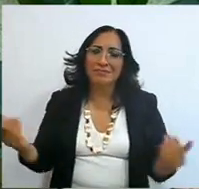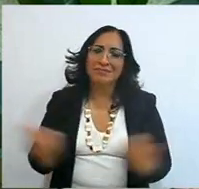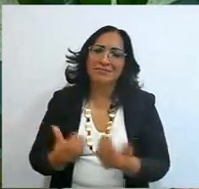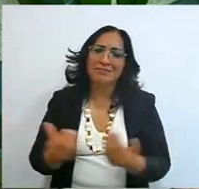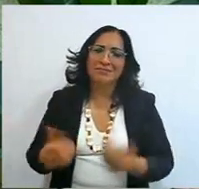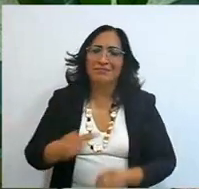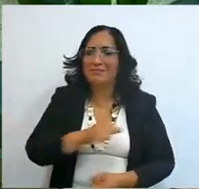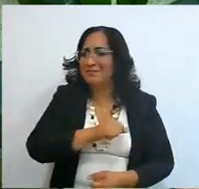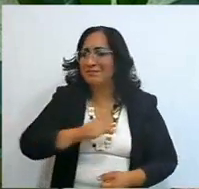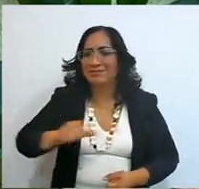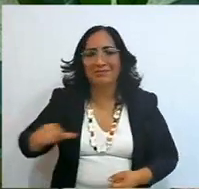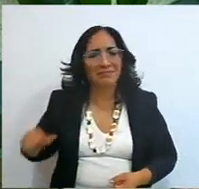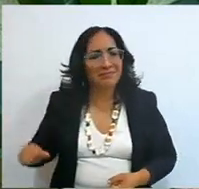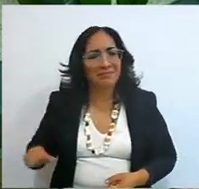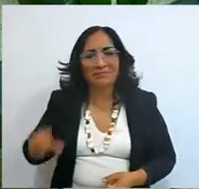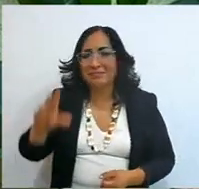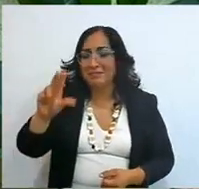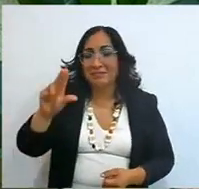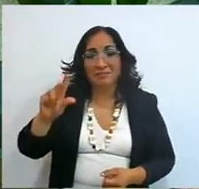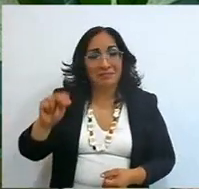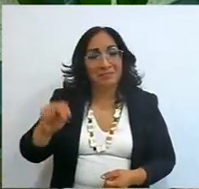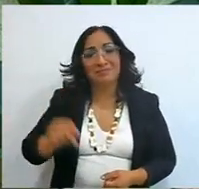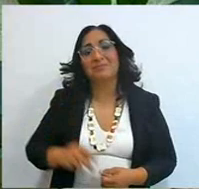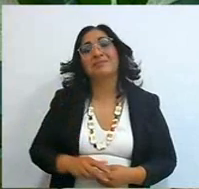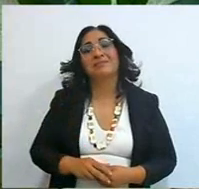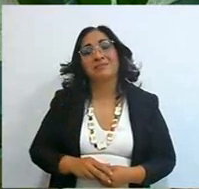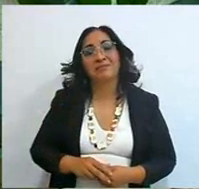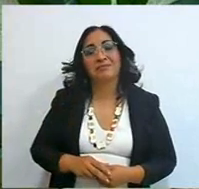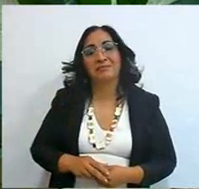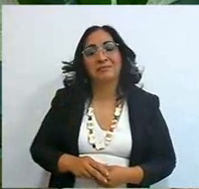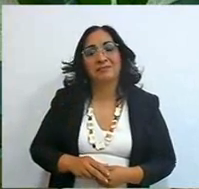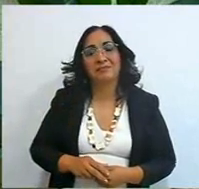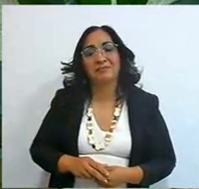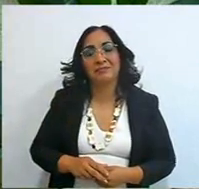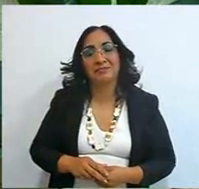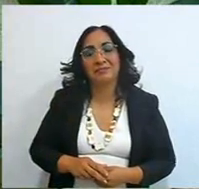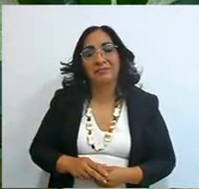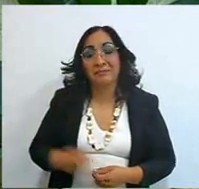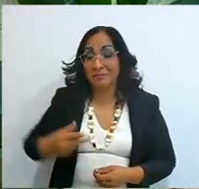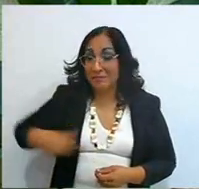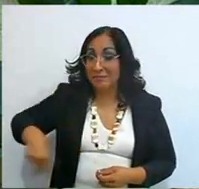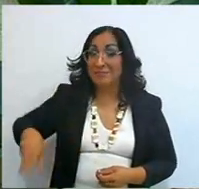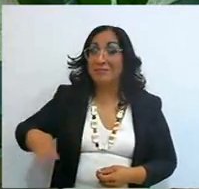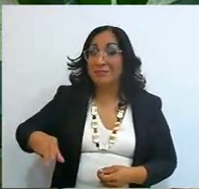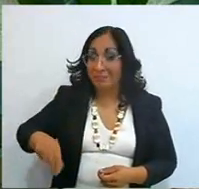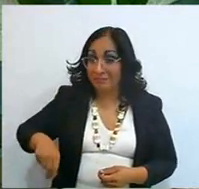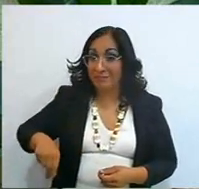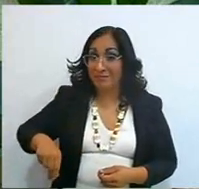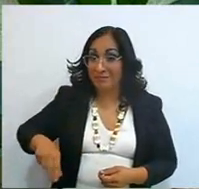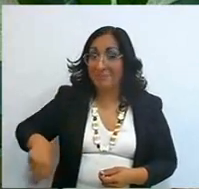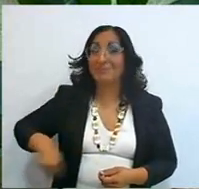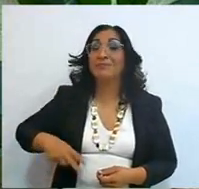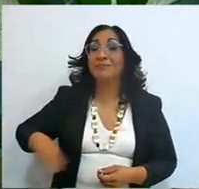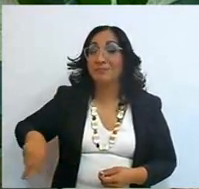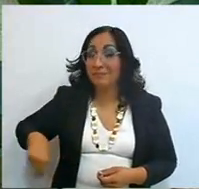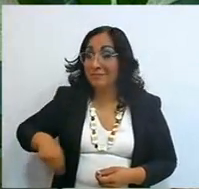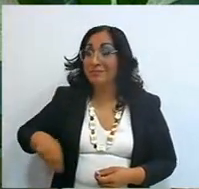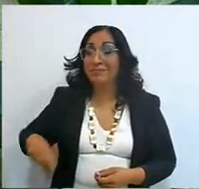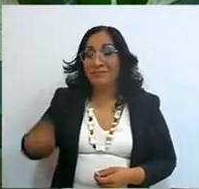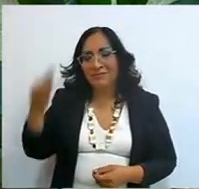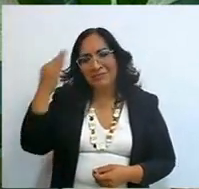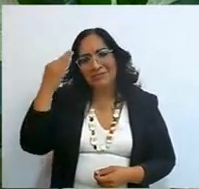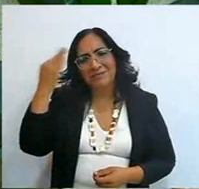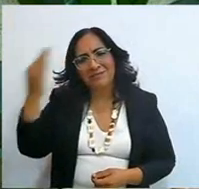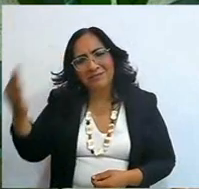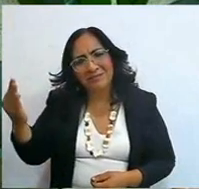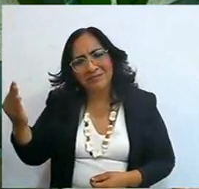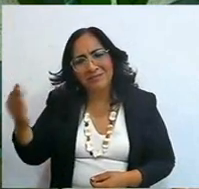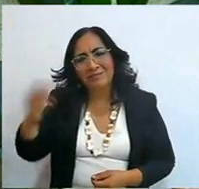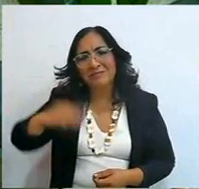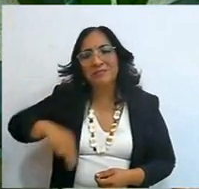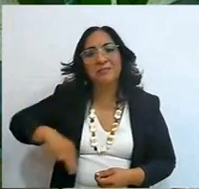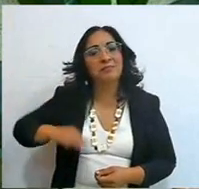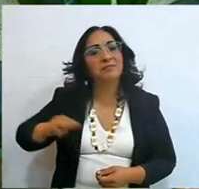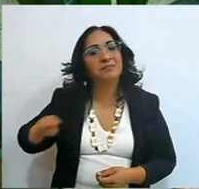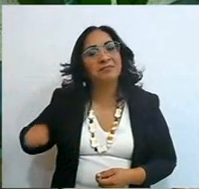there will be no more powerful situation and you will find me in the time that is your departure,